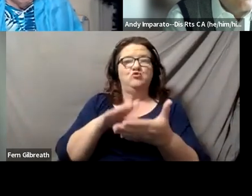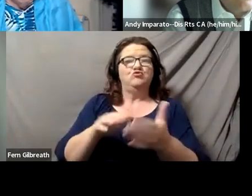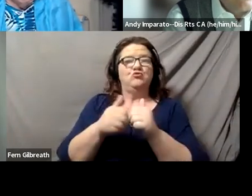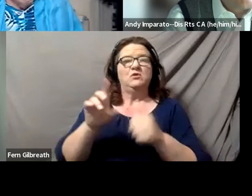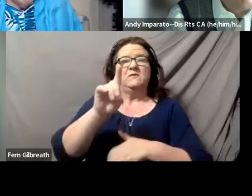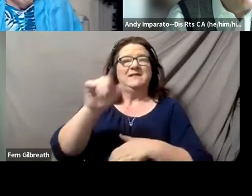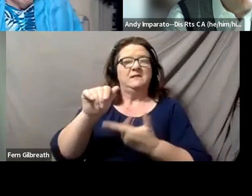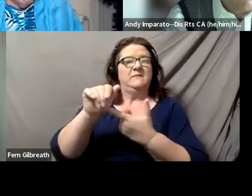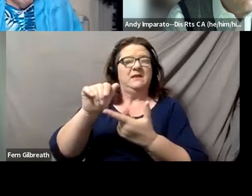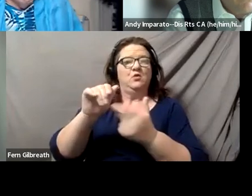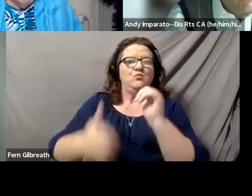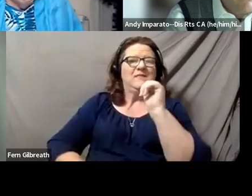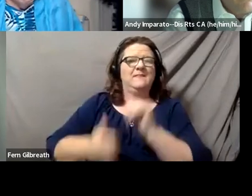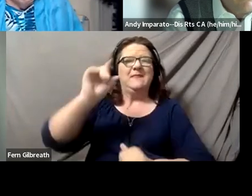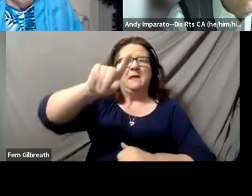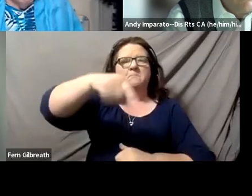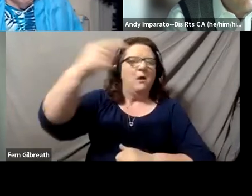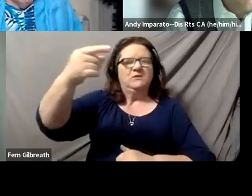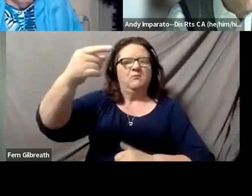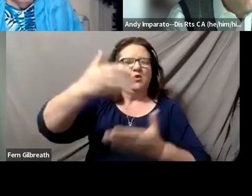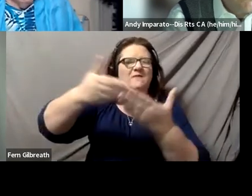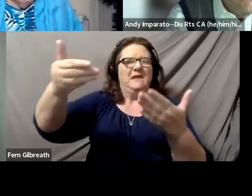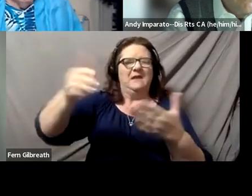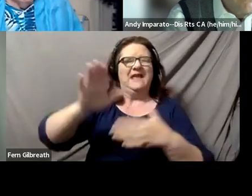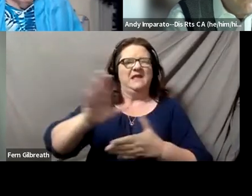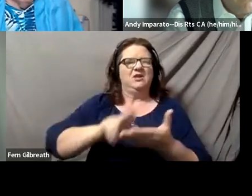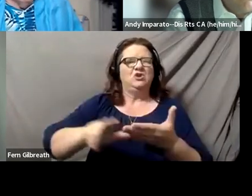was the most important thing that his university did